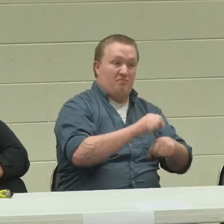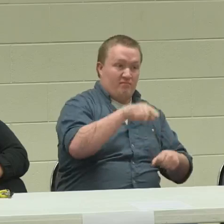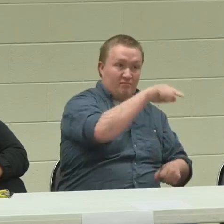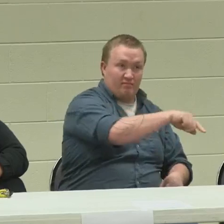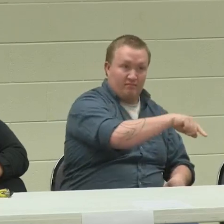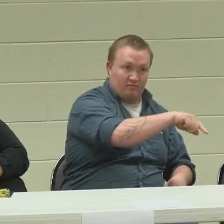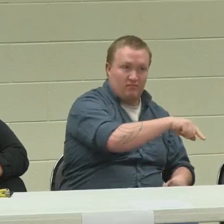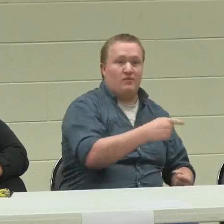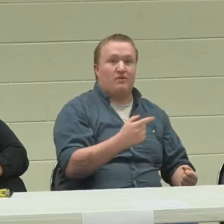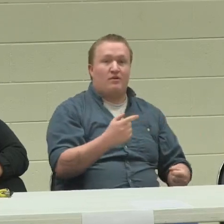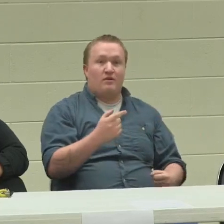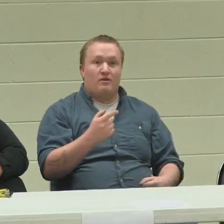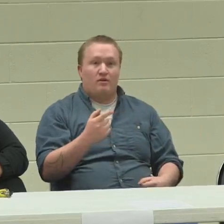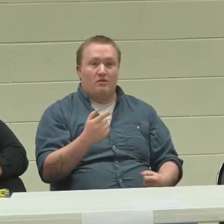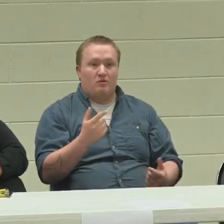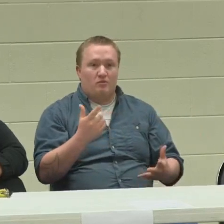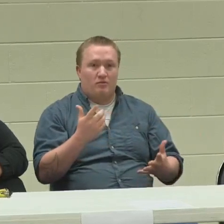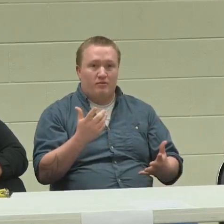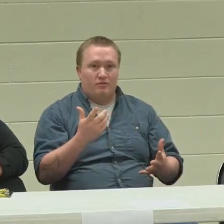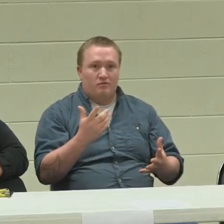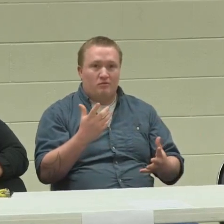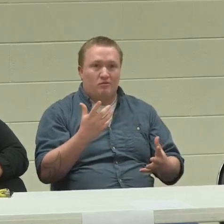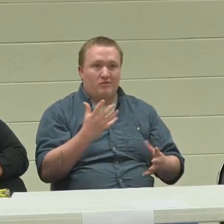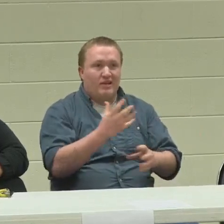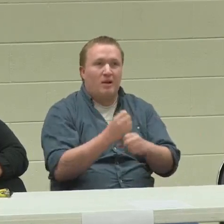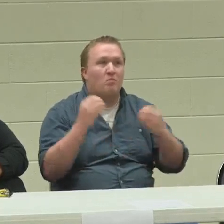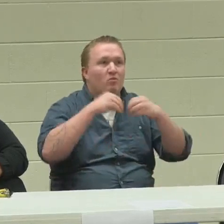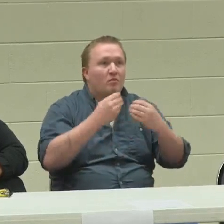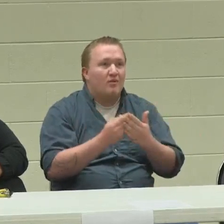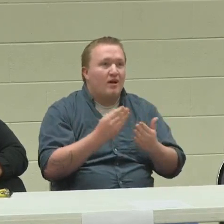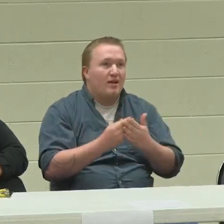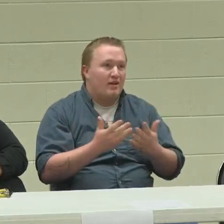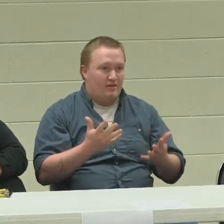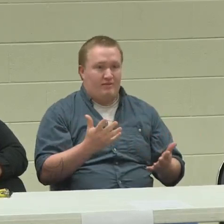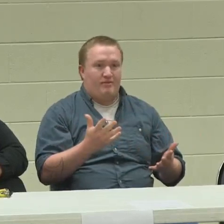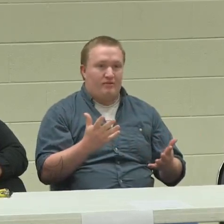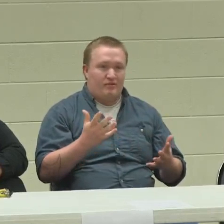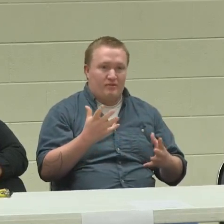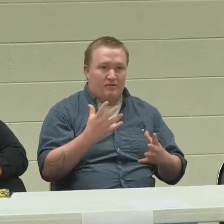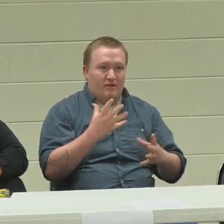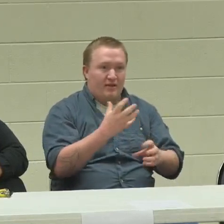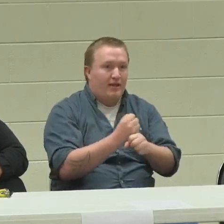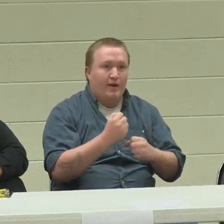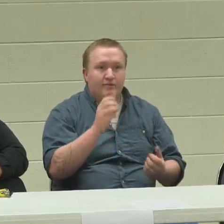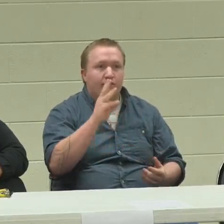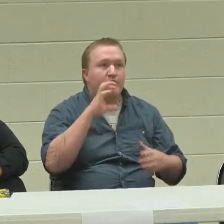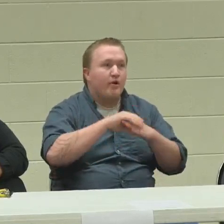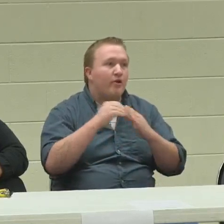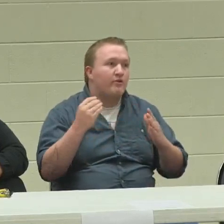So for having a job, you get more money.